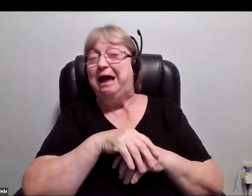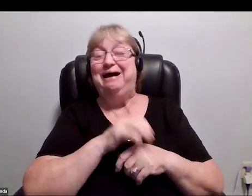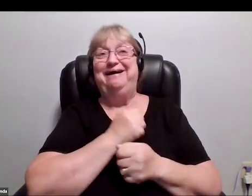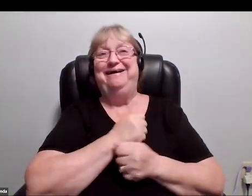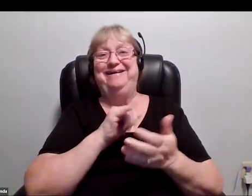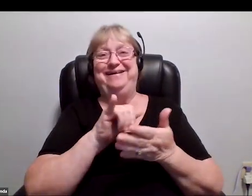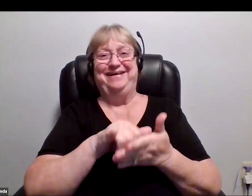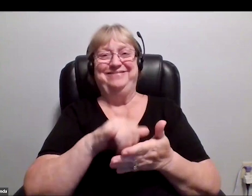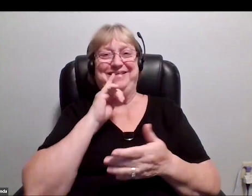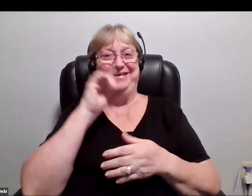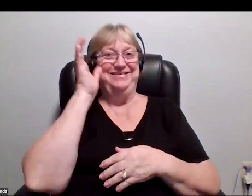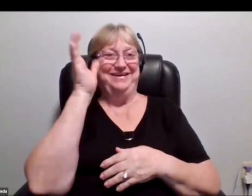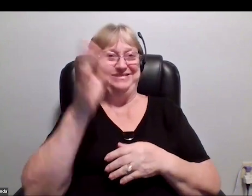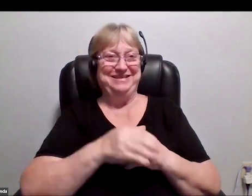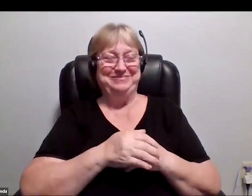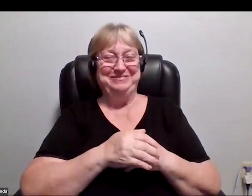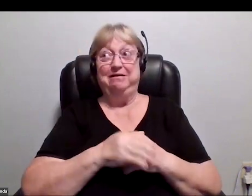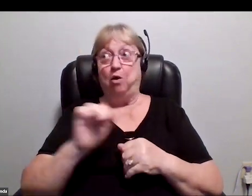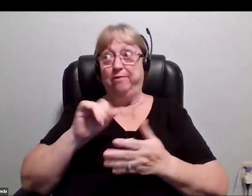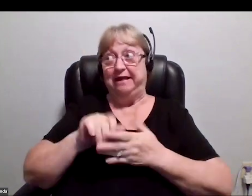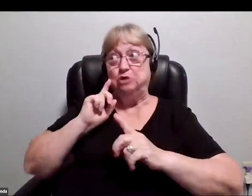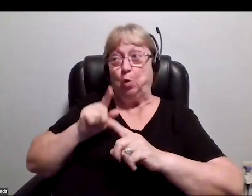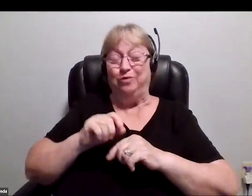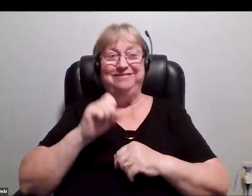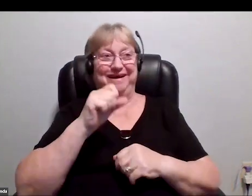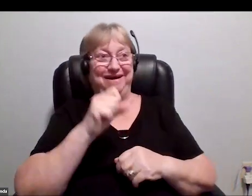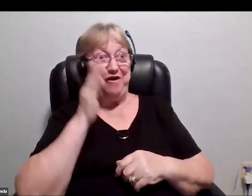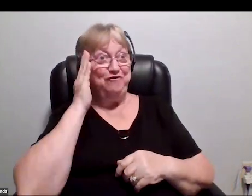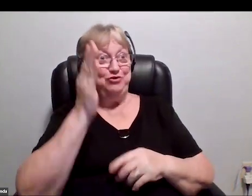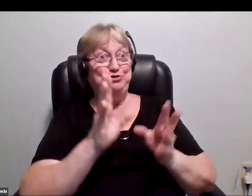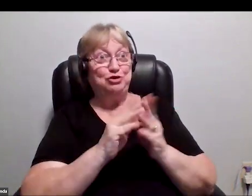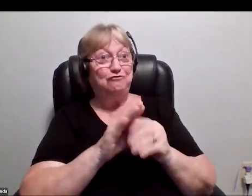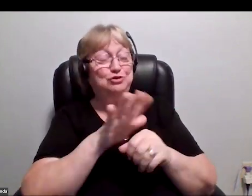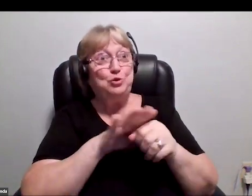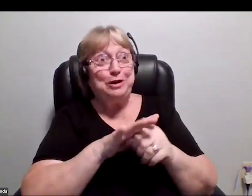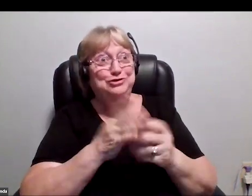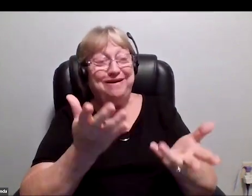I love that concept. Let's set that goal. Future conference location, here we come.